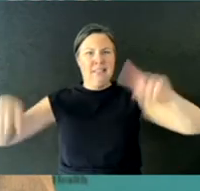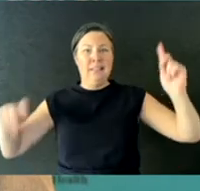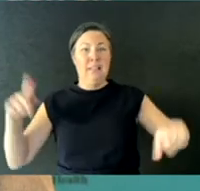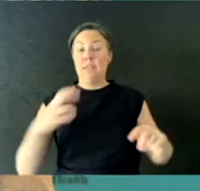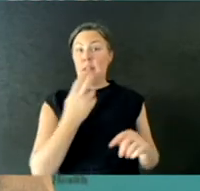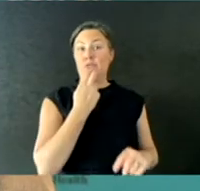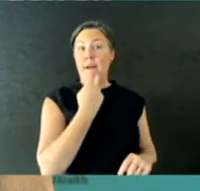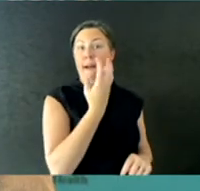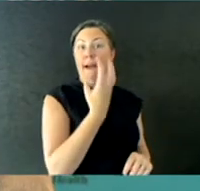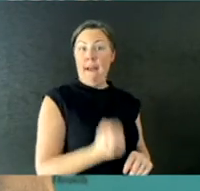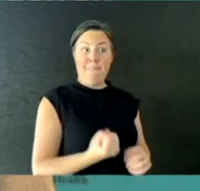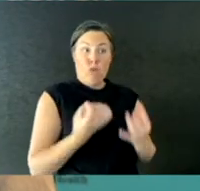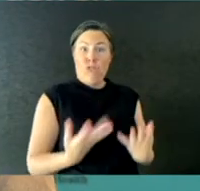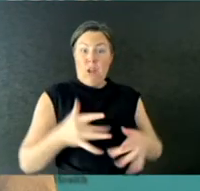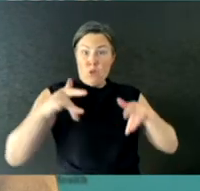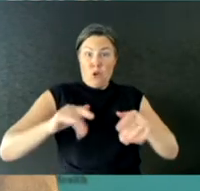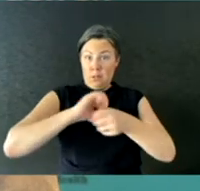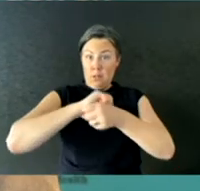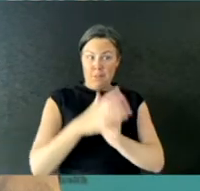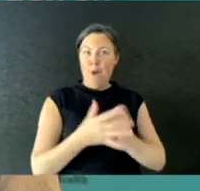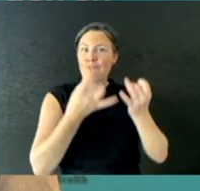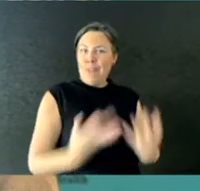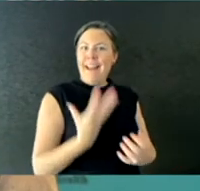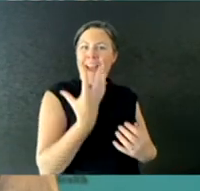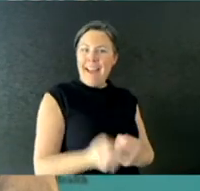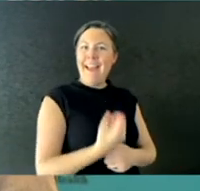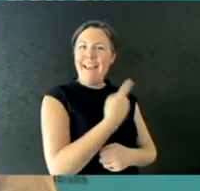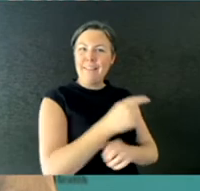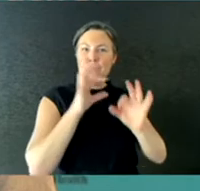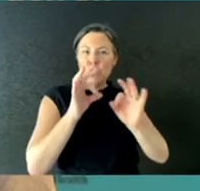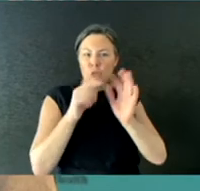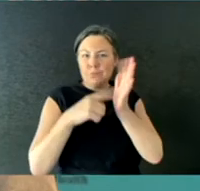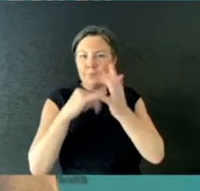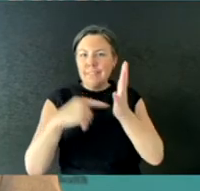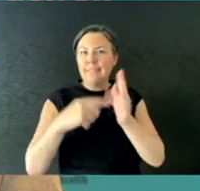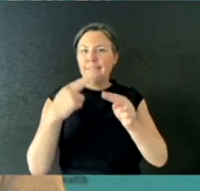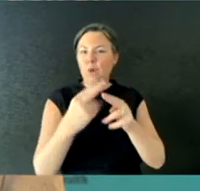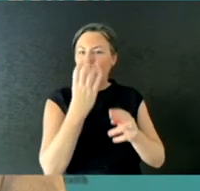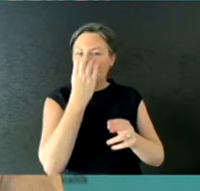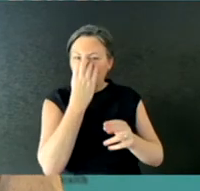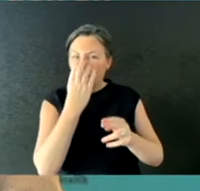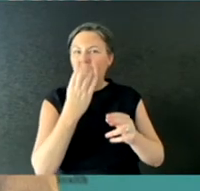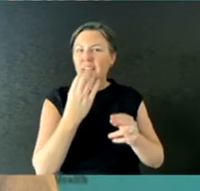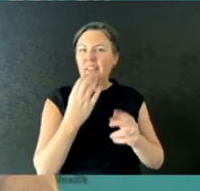to this pandemic, and now most jurisdictions, I understand, are considering fit testing programs, and Victoria announced theirs last week.